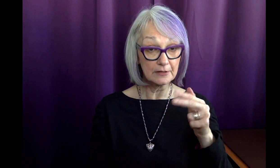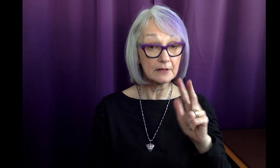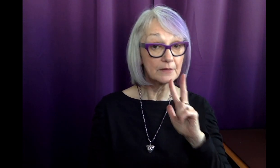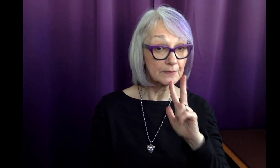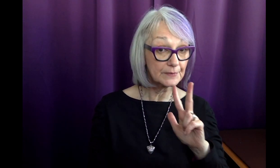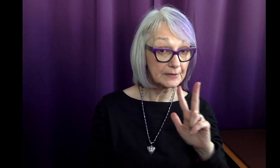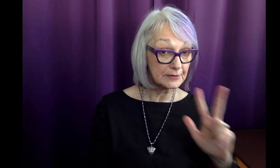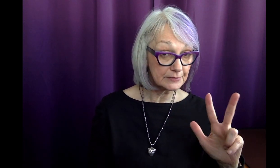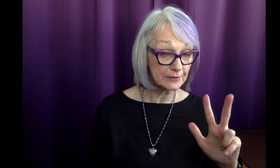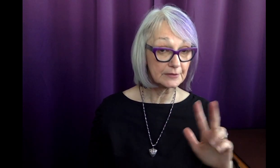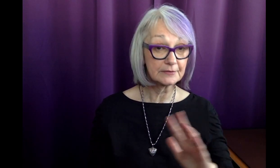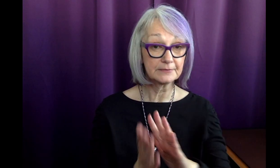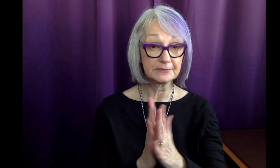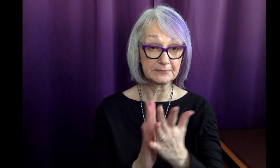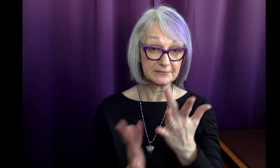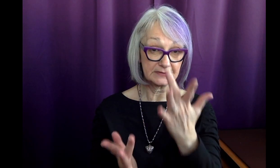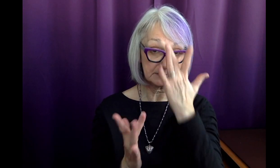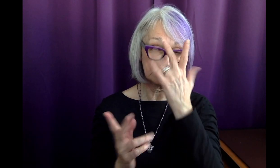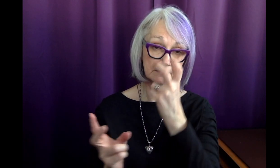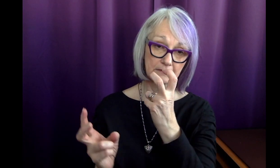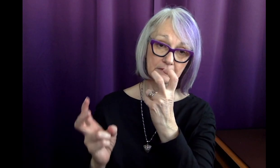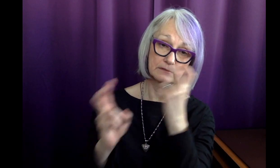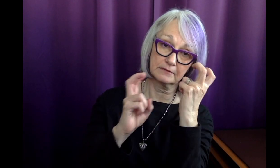When she was 3 years old, she became sick